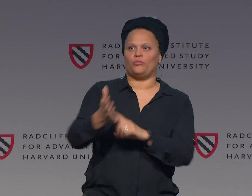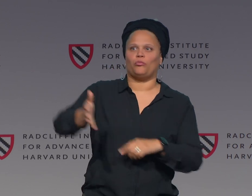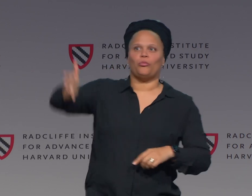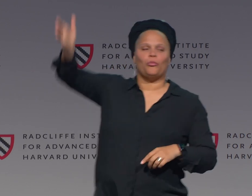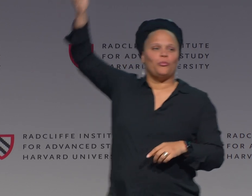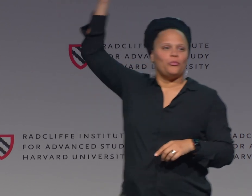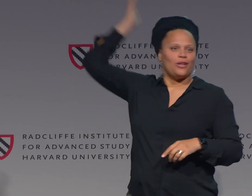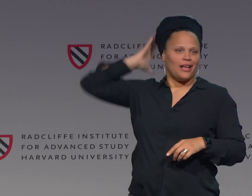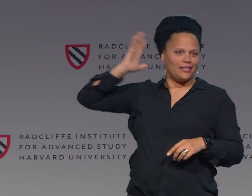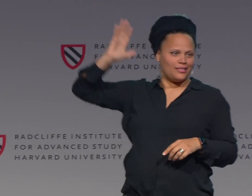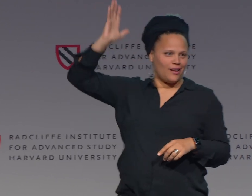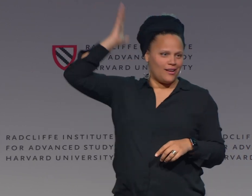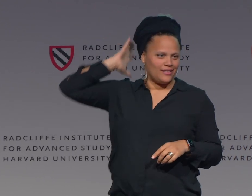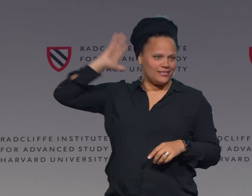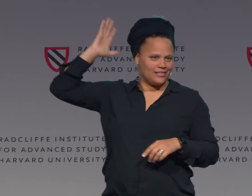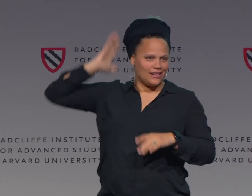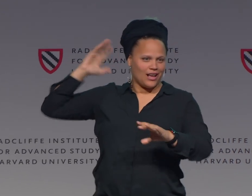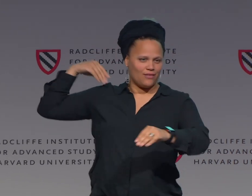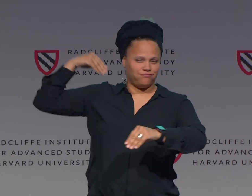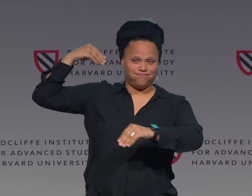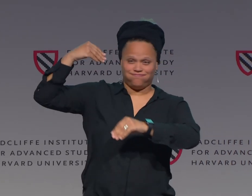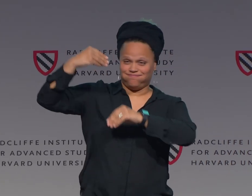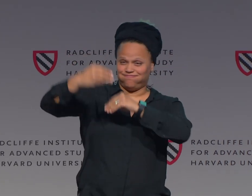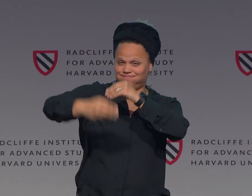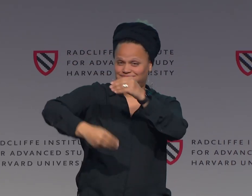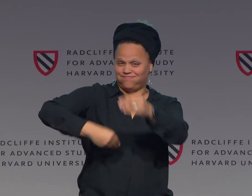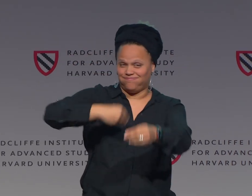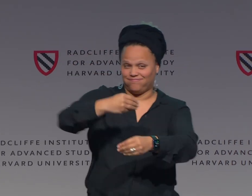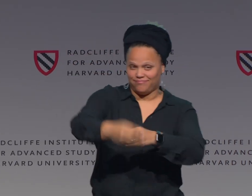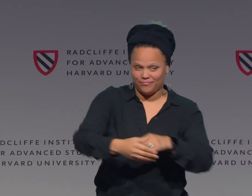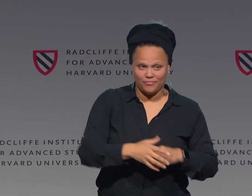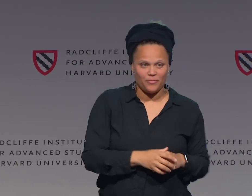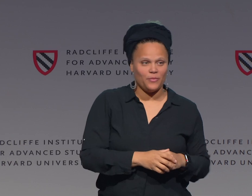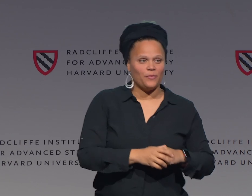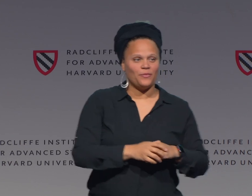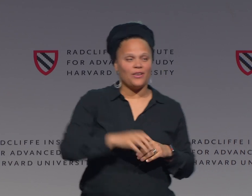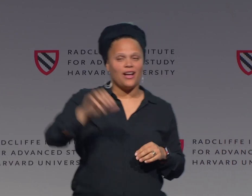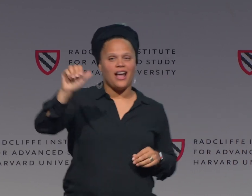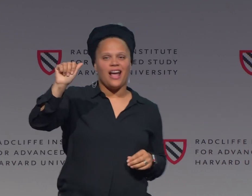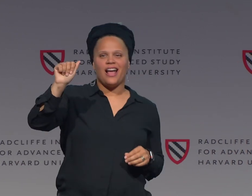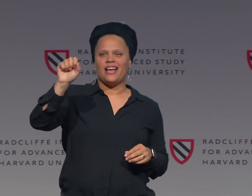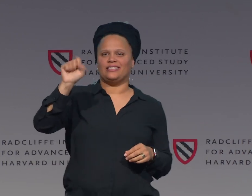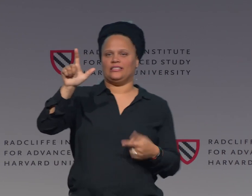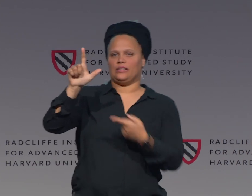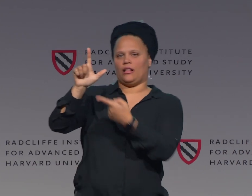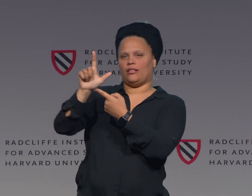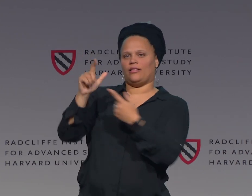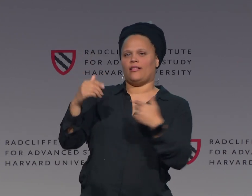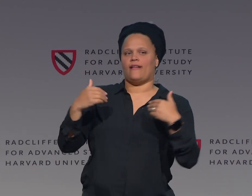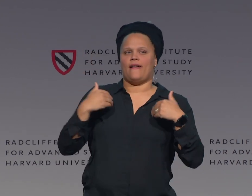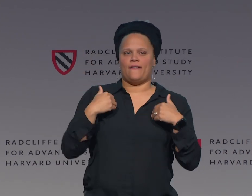and those are based on culture that were predating those currently using it.